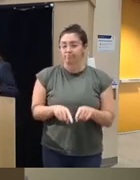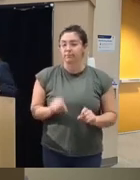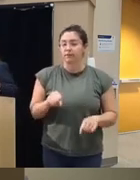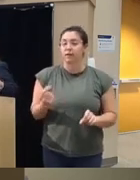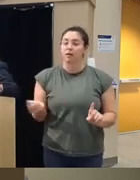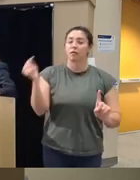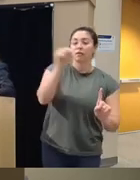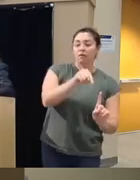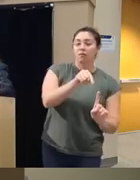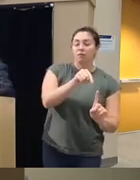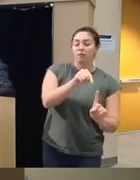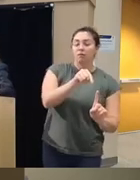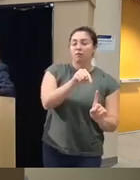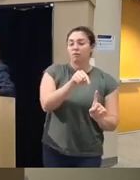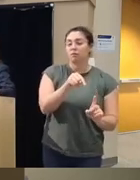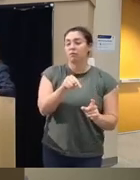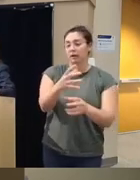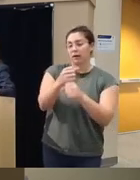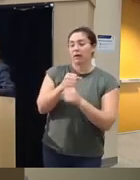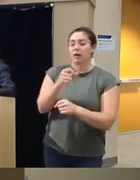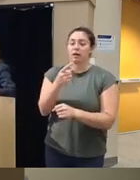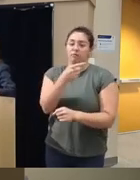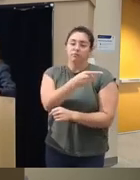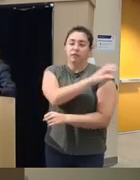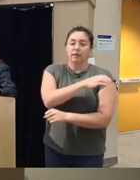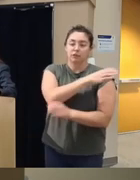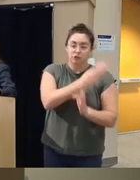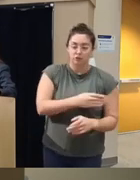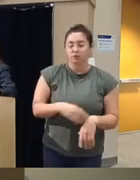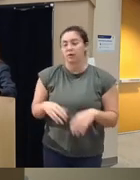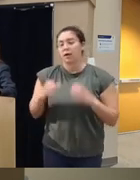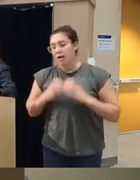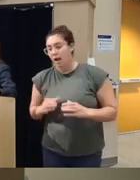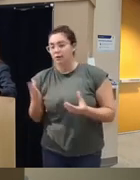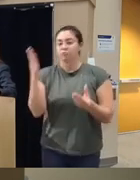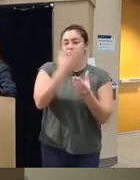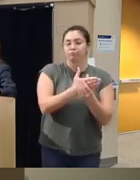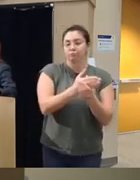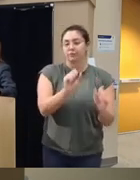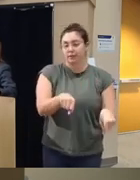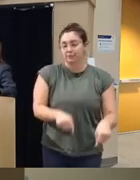back to uh the clinician and the client or in placed in the medical record so for example I